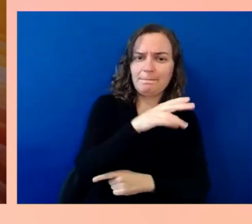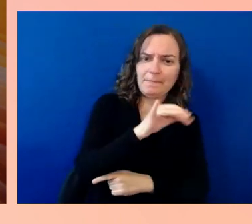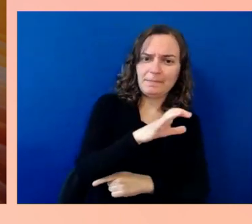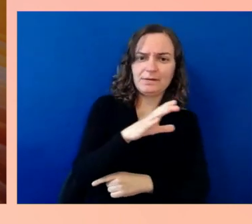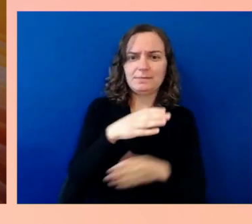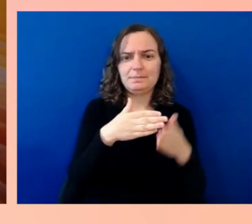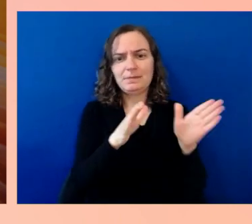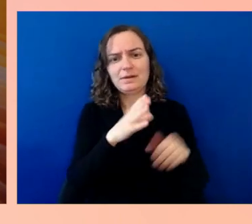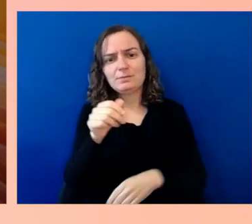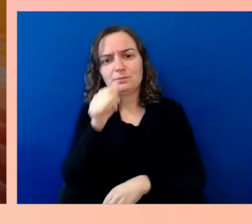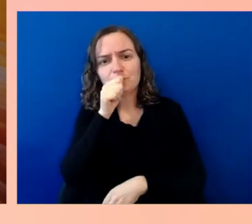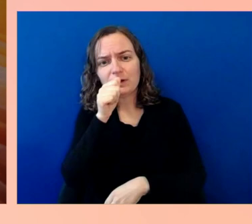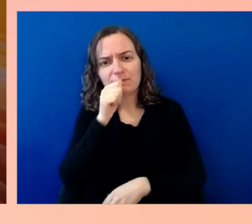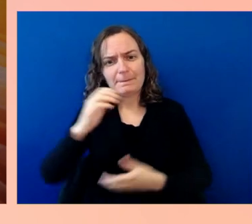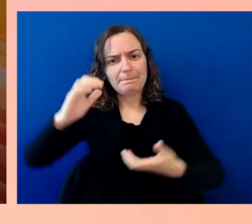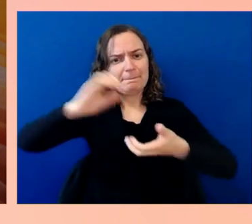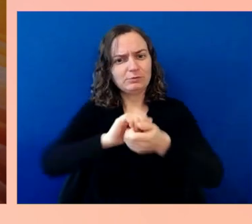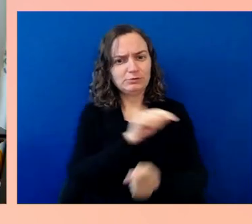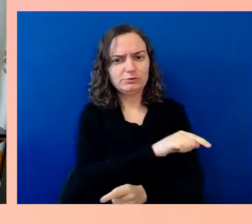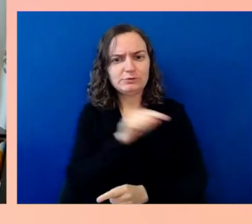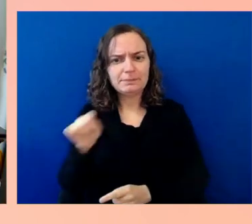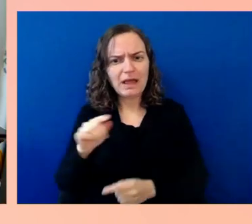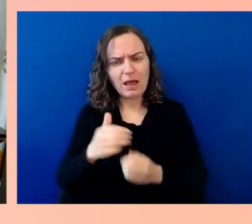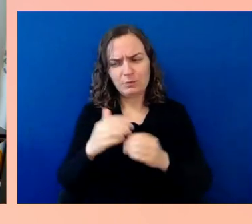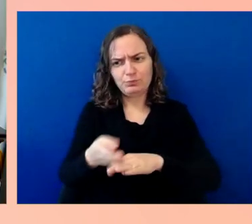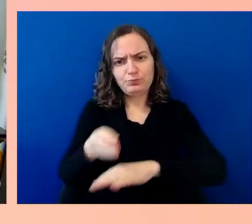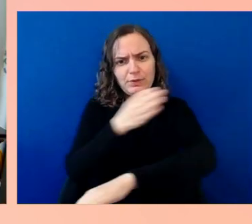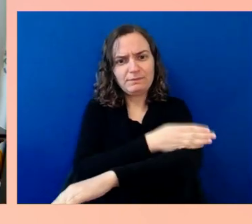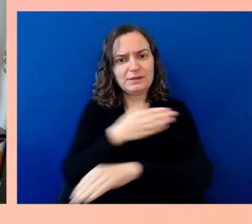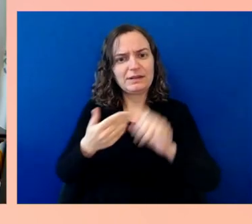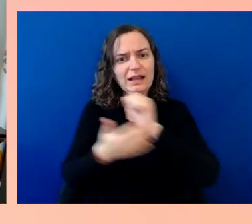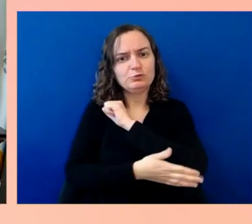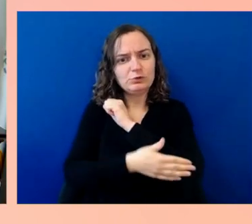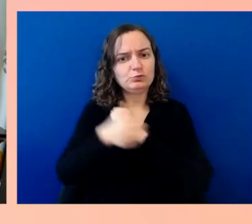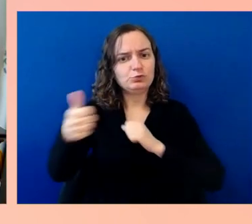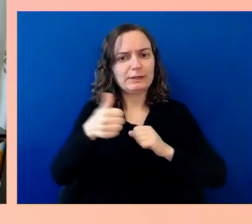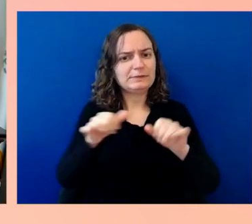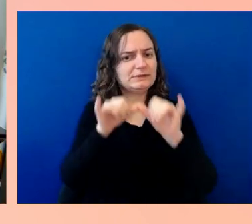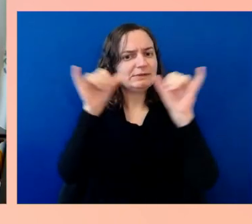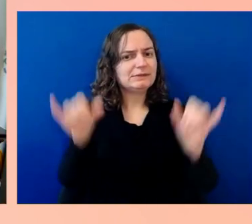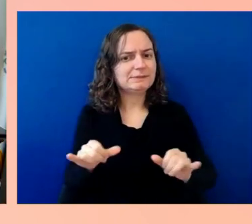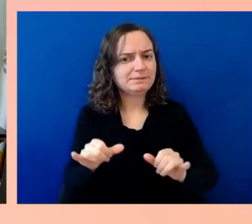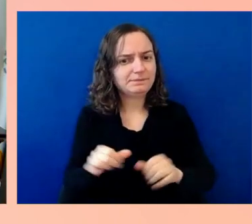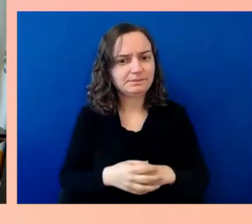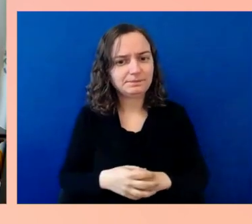Well, a healthy public-private relationship and partnership is absolutely integral